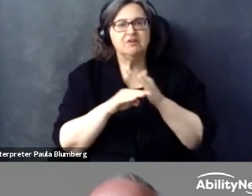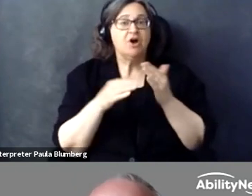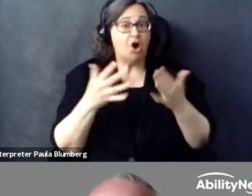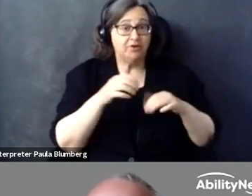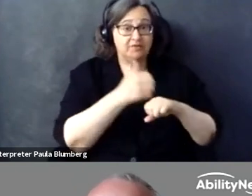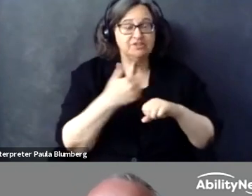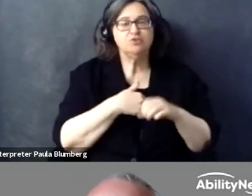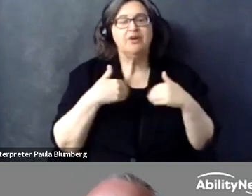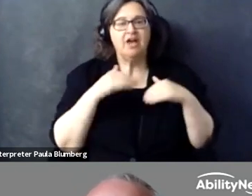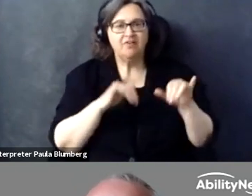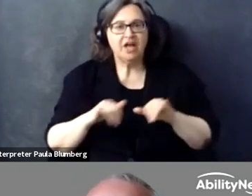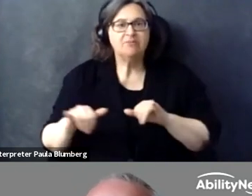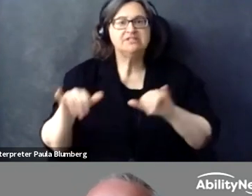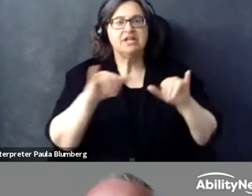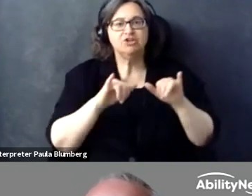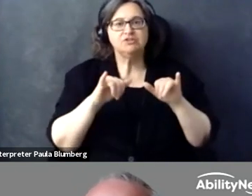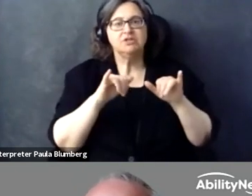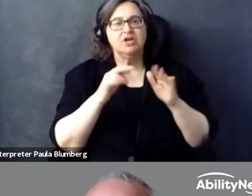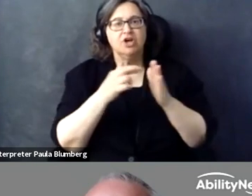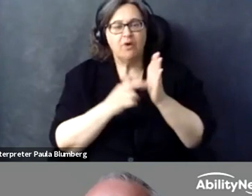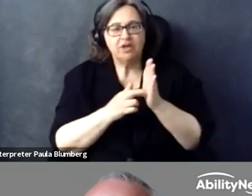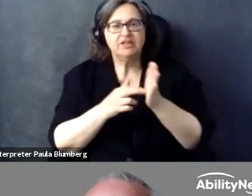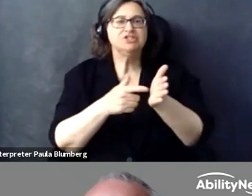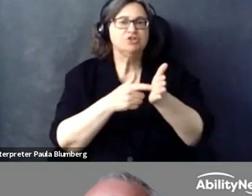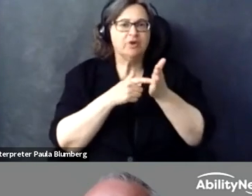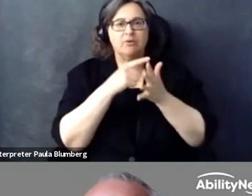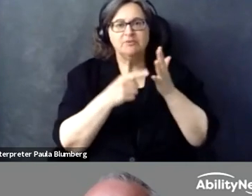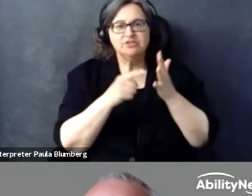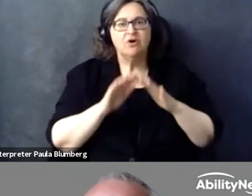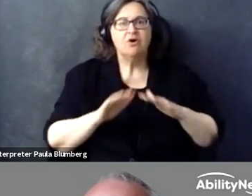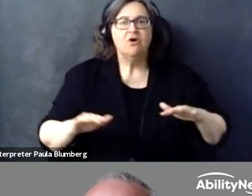regulations on web accessibility already in place and more to come, we